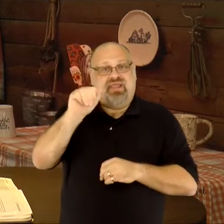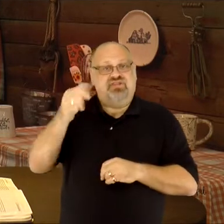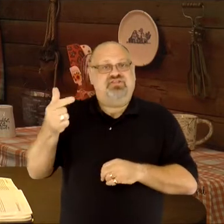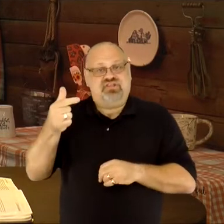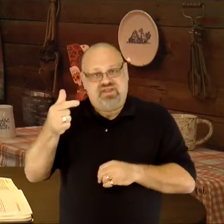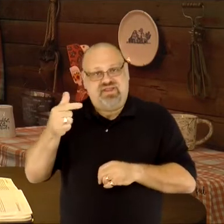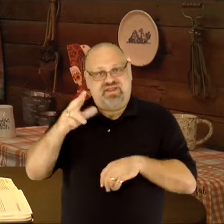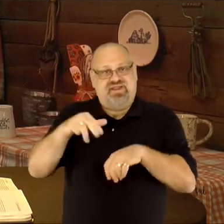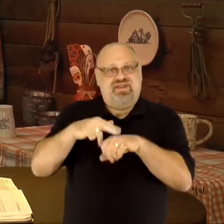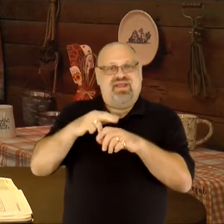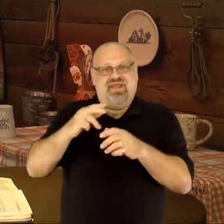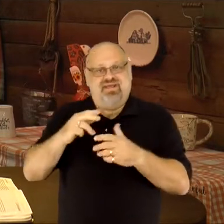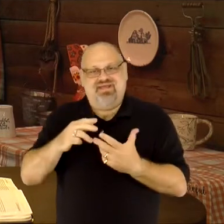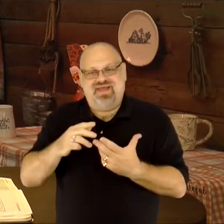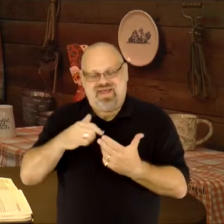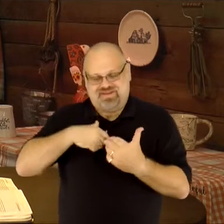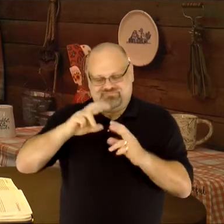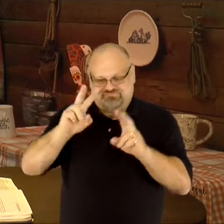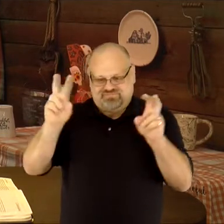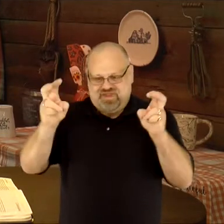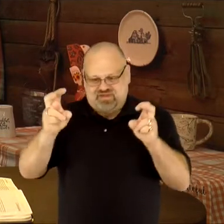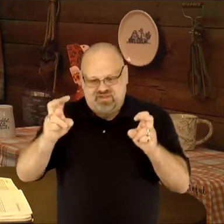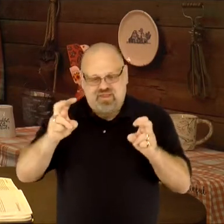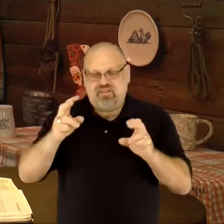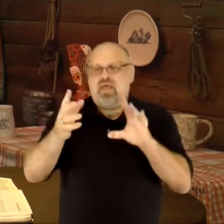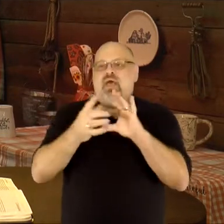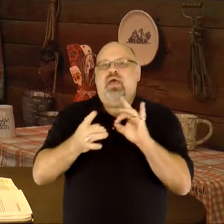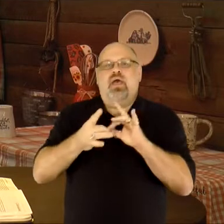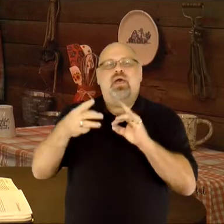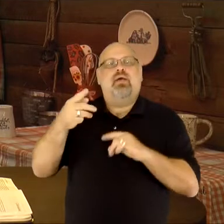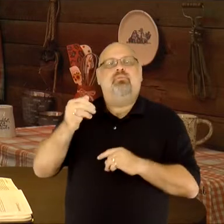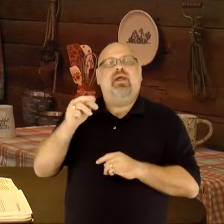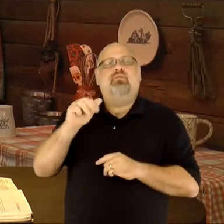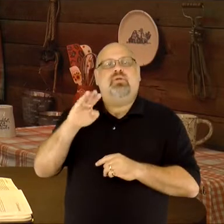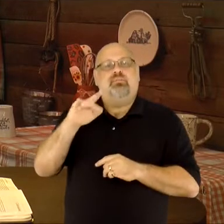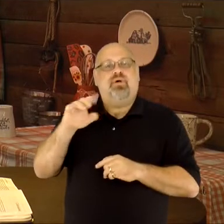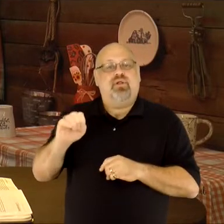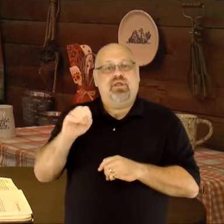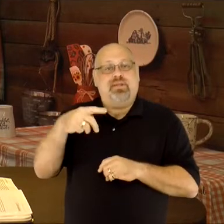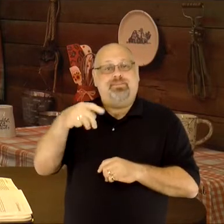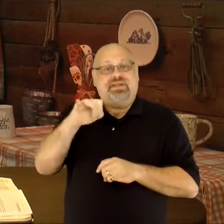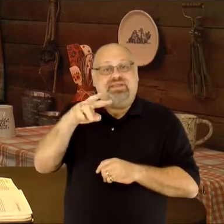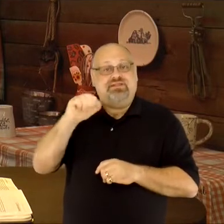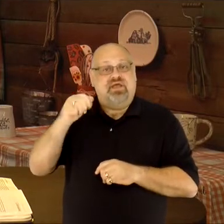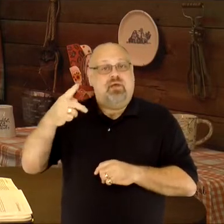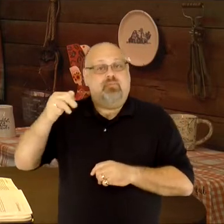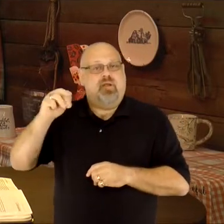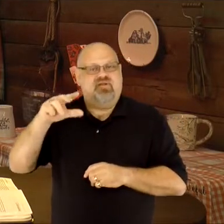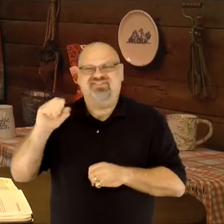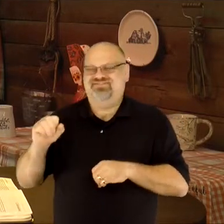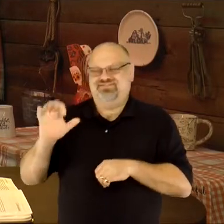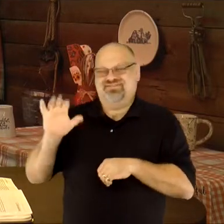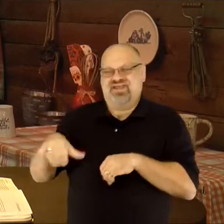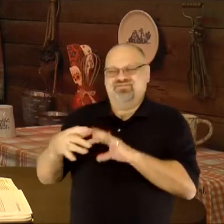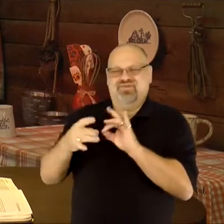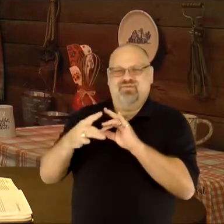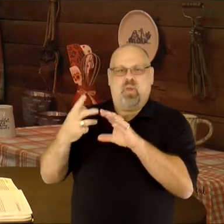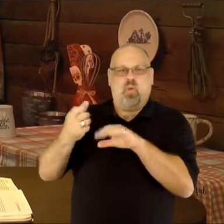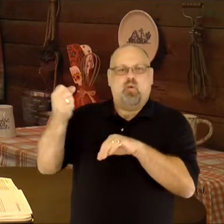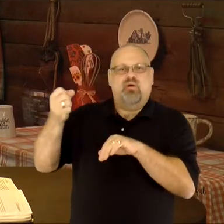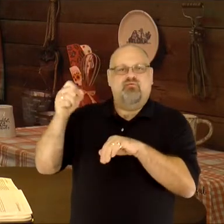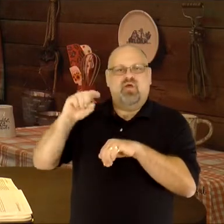"The Parable of The Pizza Parlors." But, that's a story for another day. The truth is, I'm usually satisfied